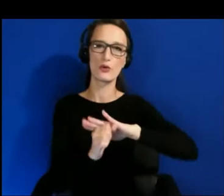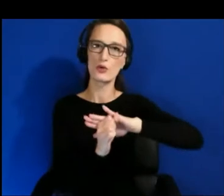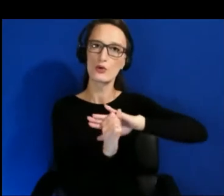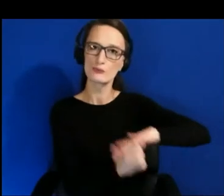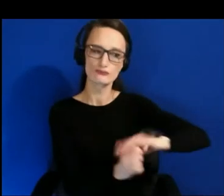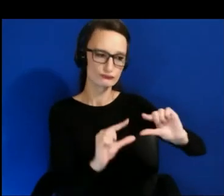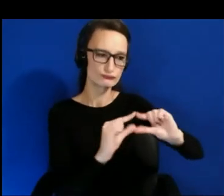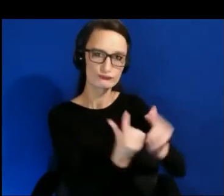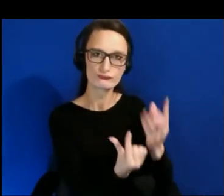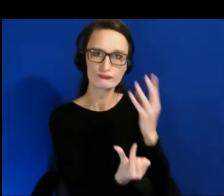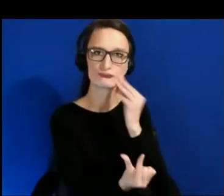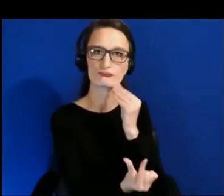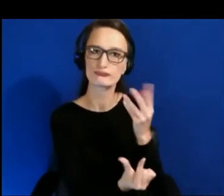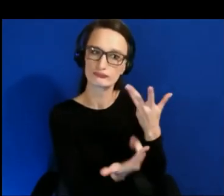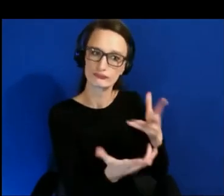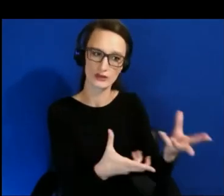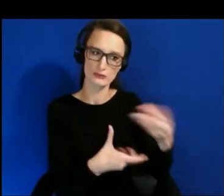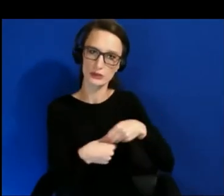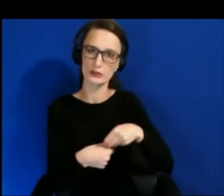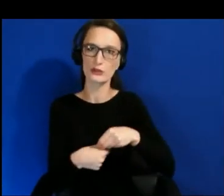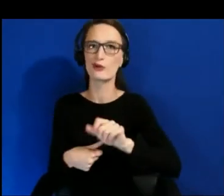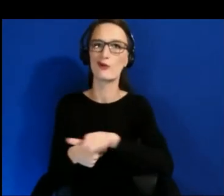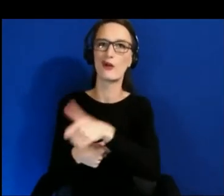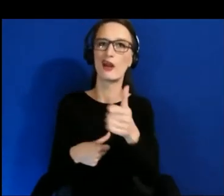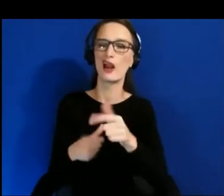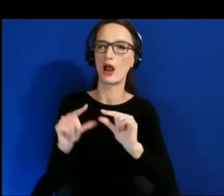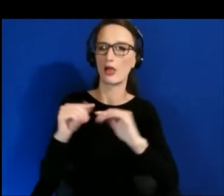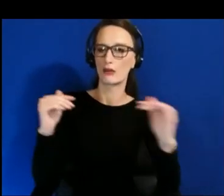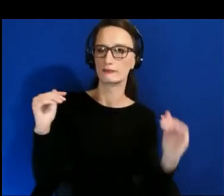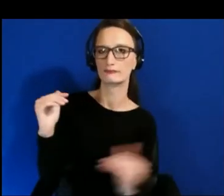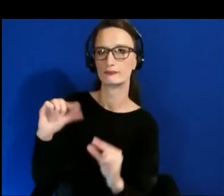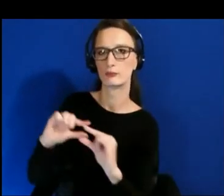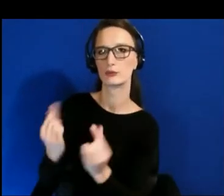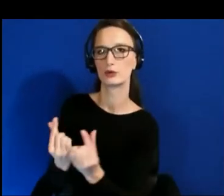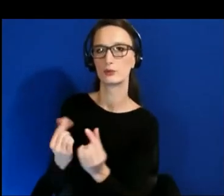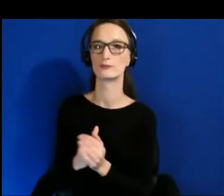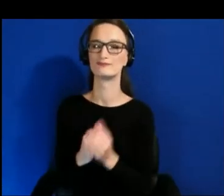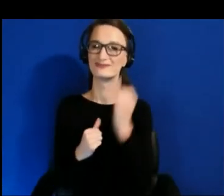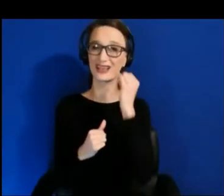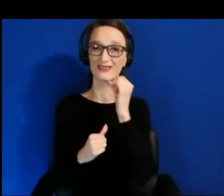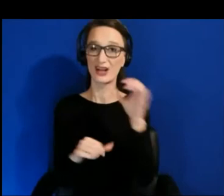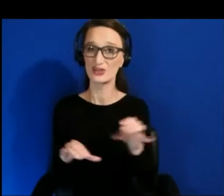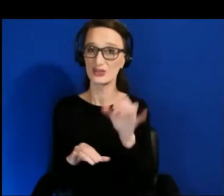Unless we do this, we will not have equity in XR design, usage, experiences and opportunity.